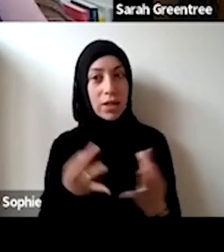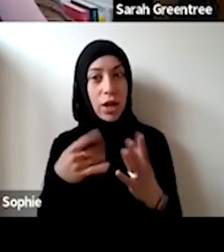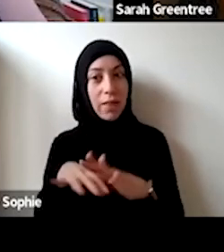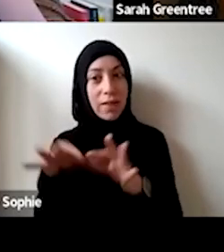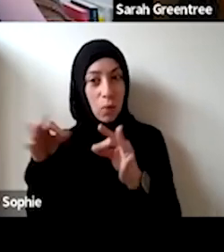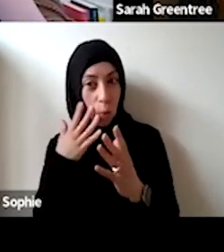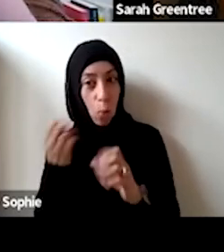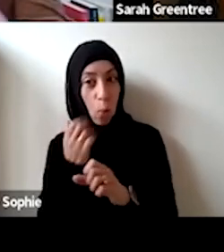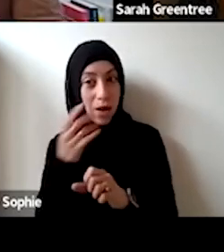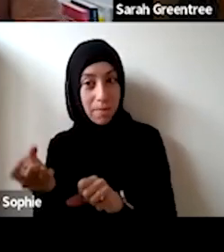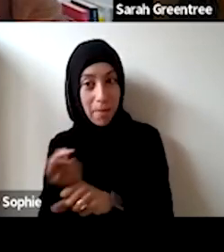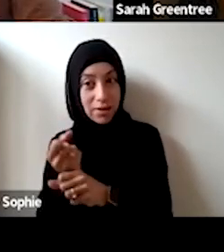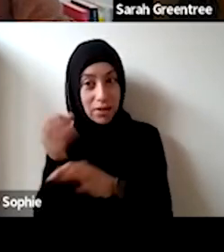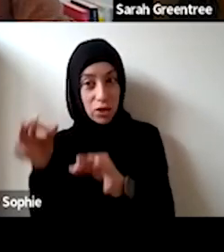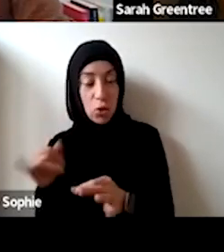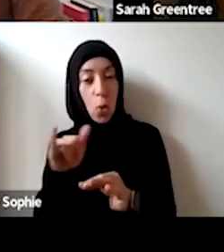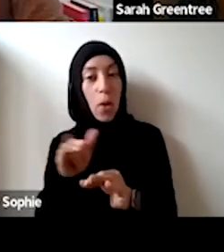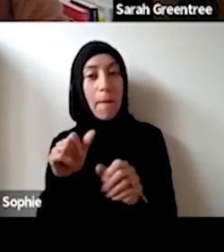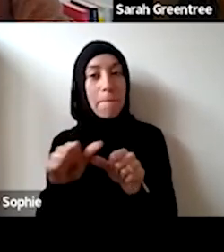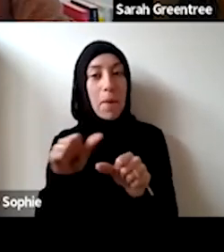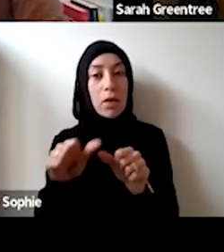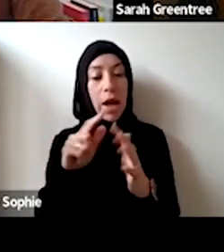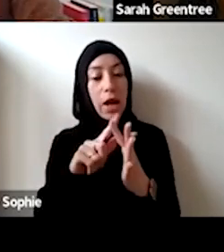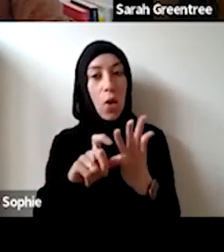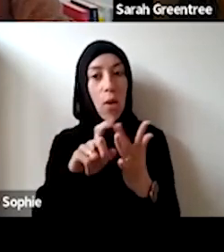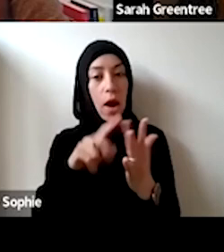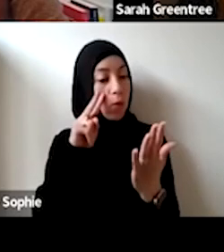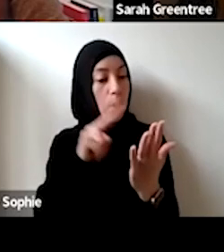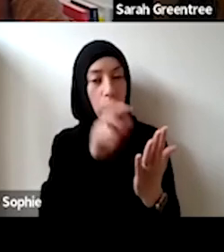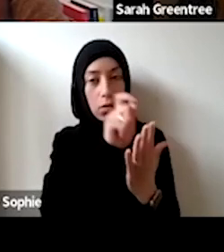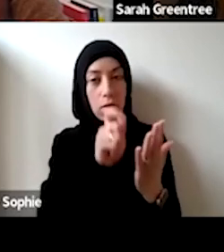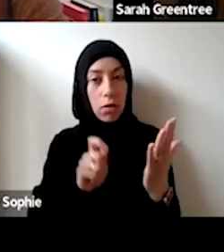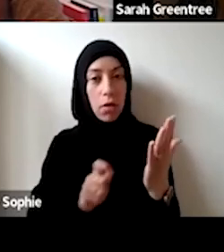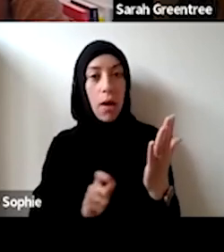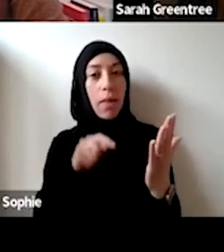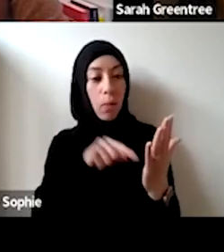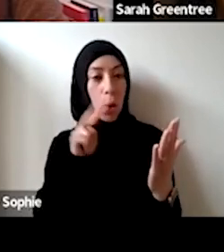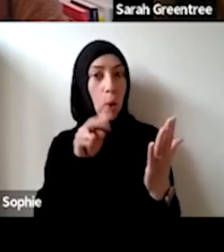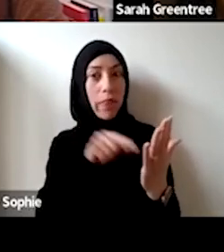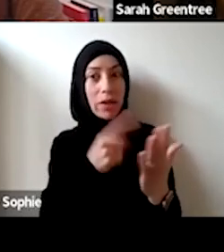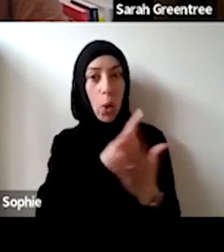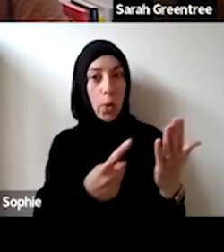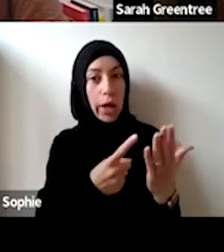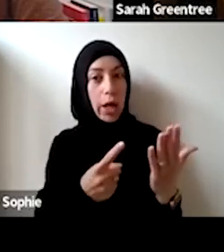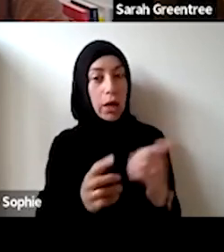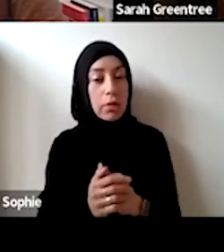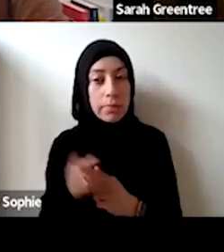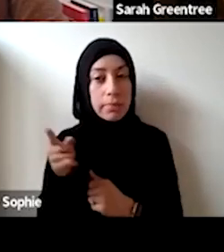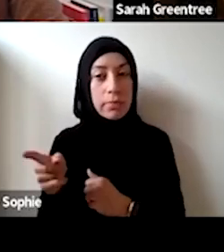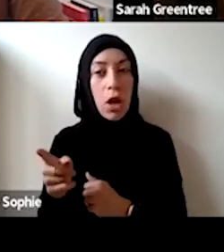the portfolio of organisations and You know why is going, no matter the share across that form and location. locations to ensure a balance of artform support in the decisions, or is it really just best year why's go in the matter the share across artform and location? --Katt. I said earlier that we will try and take that strategic overview in terms of how we look at